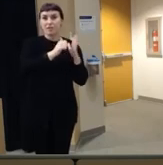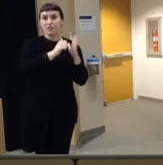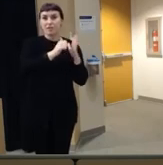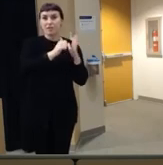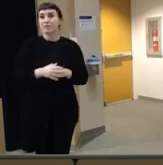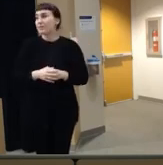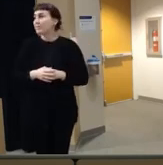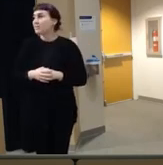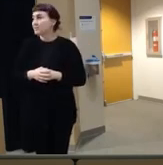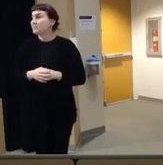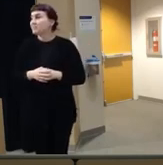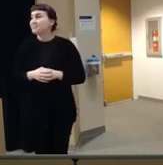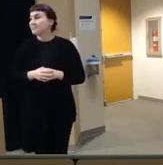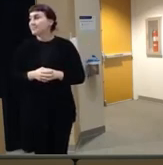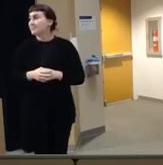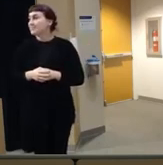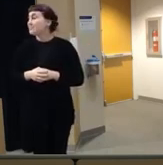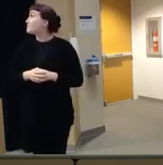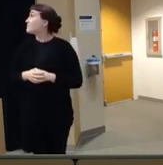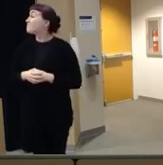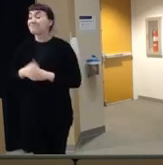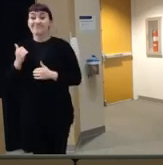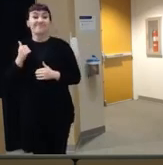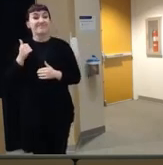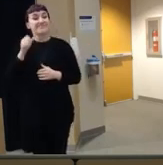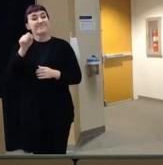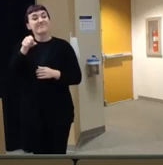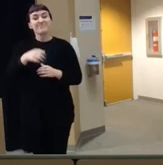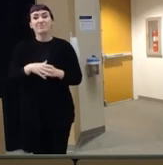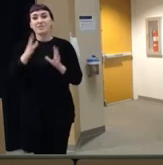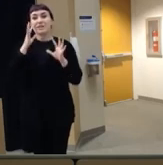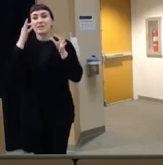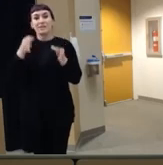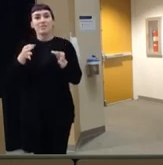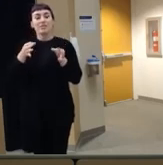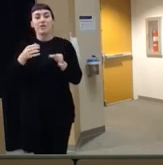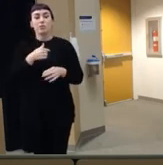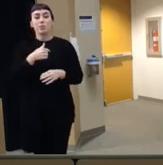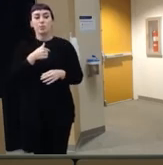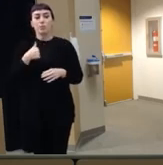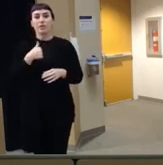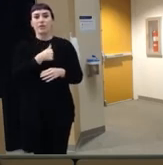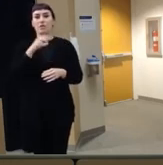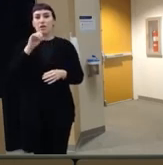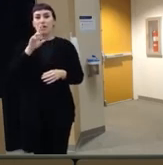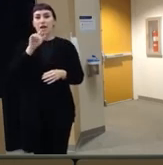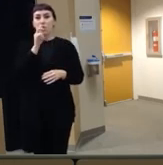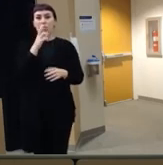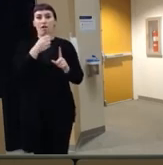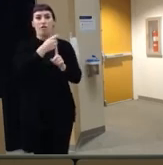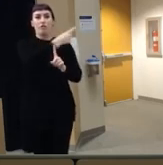this country yeah yeah okay yeah yeah yeah we're definitely an outlier um and in a in a rough way